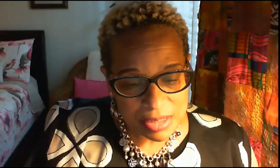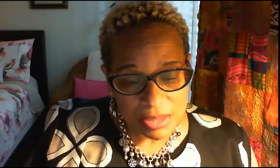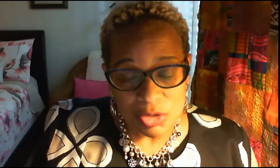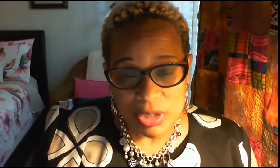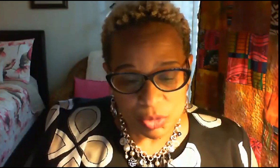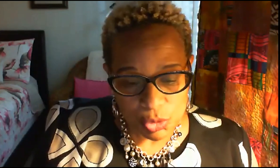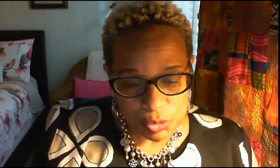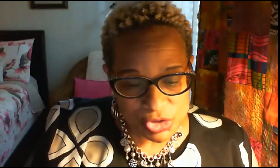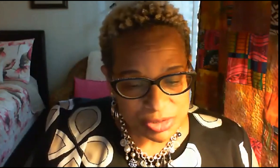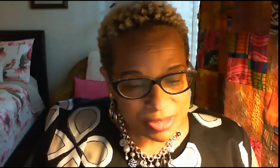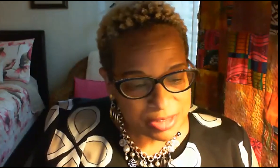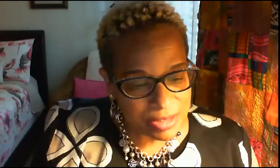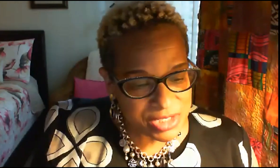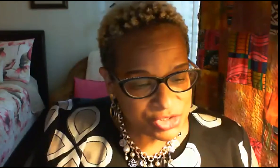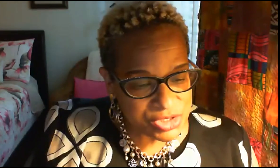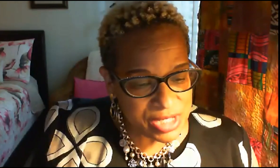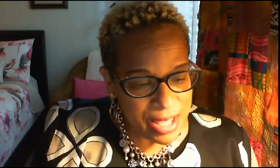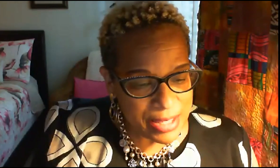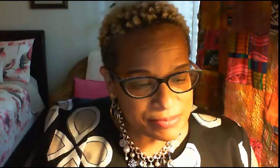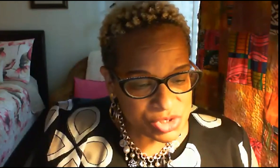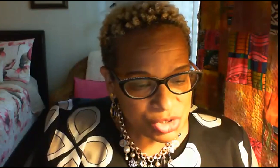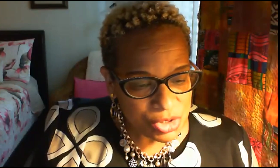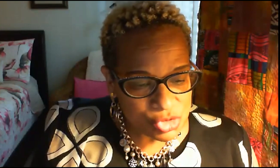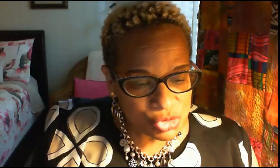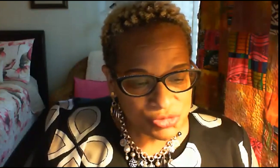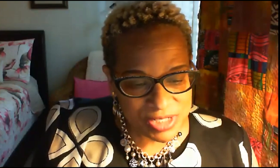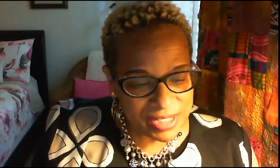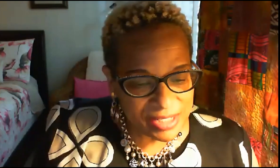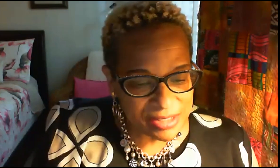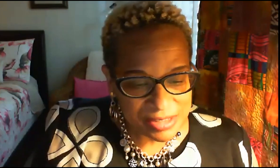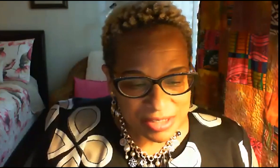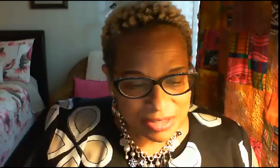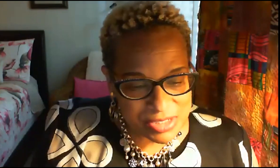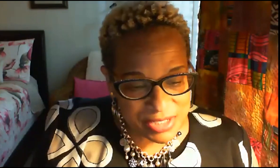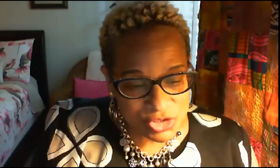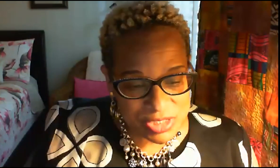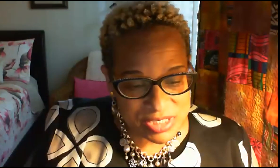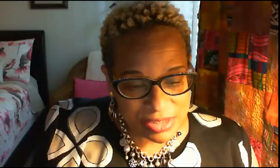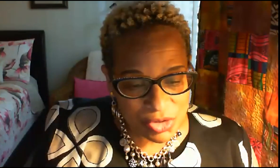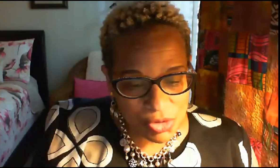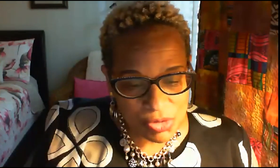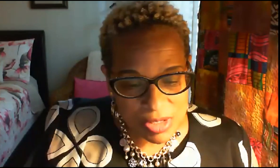including the root los angeles times truth dig los angeles sentinel